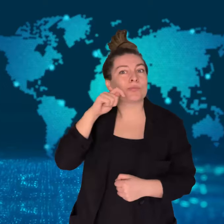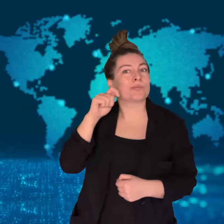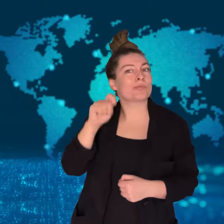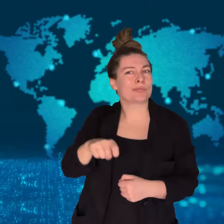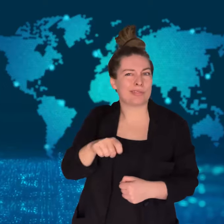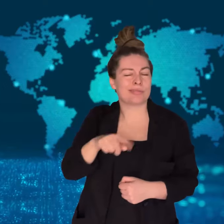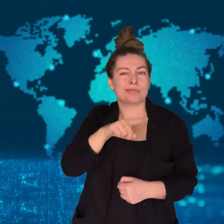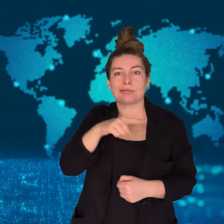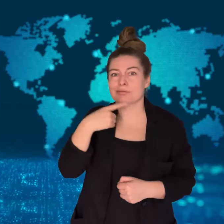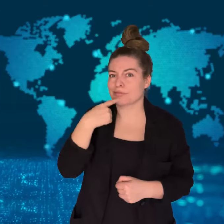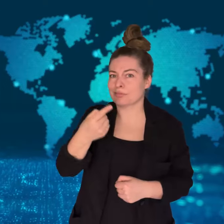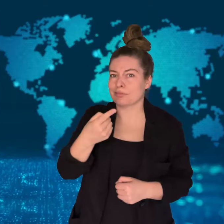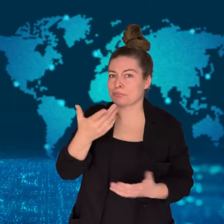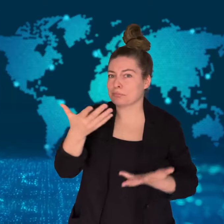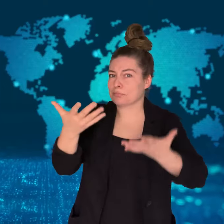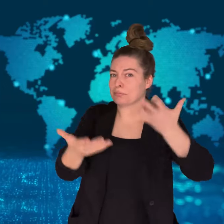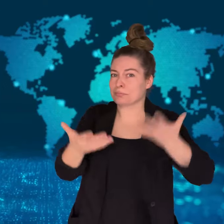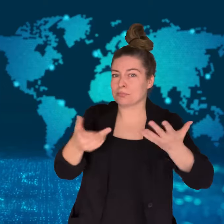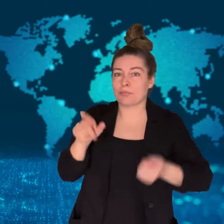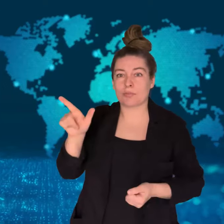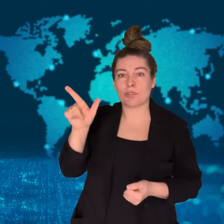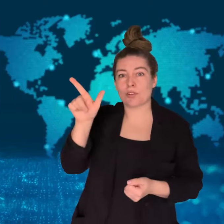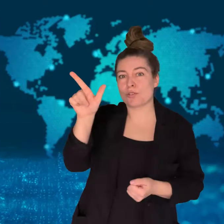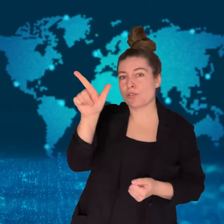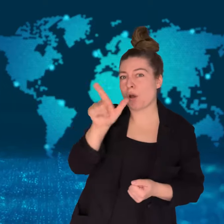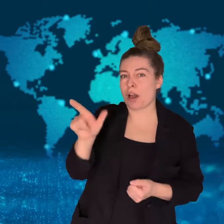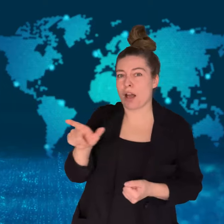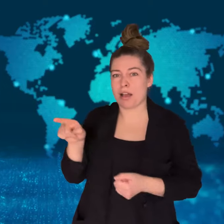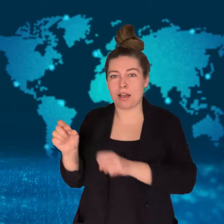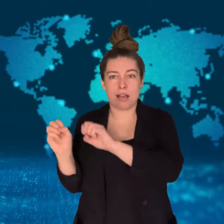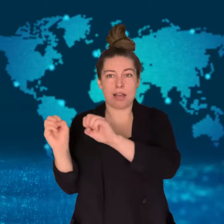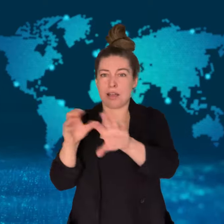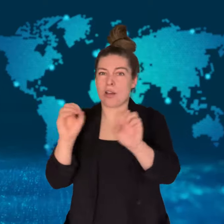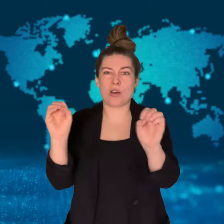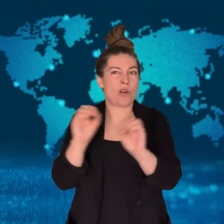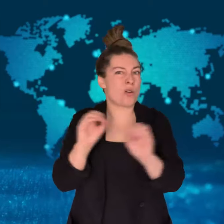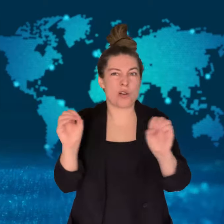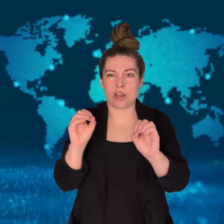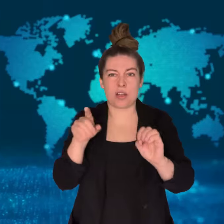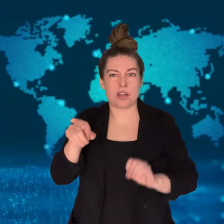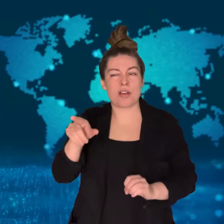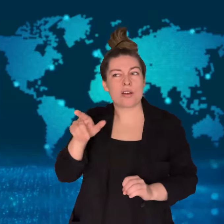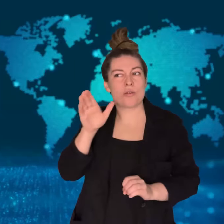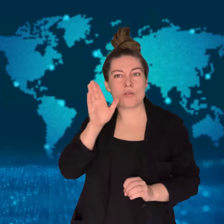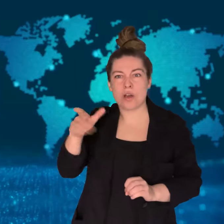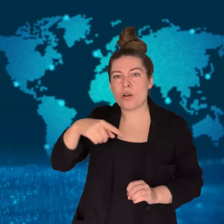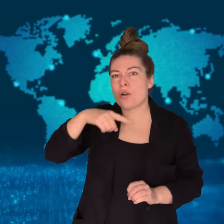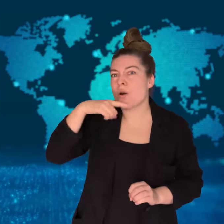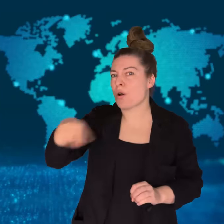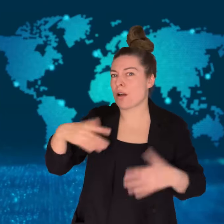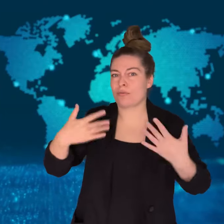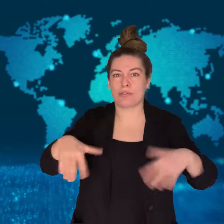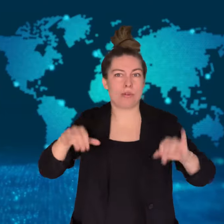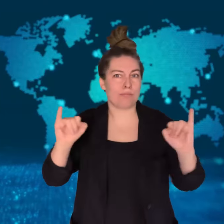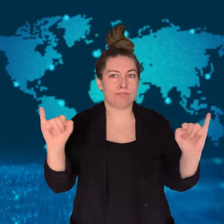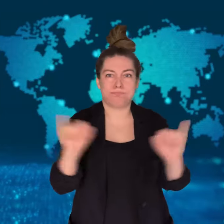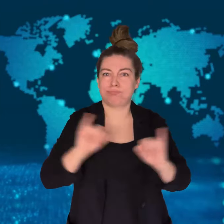in a "catastrophic" state because of the war if North Korea had not been